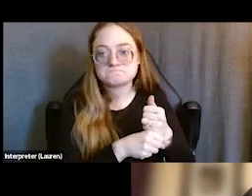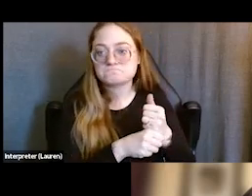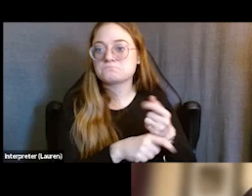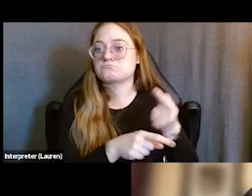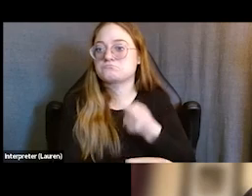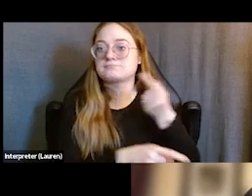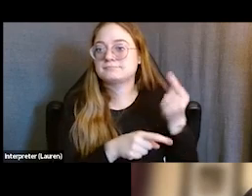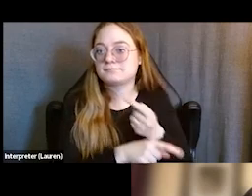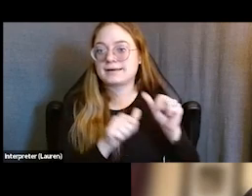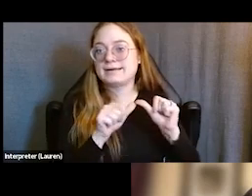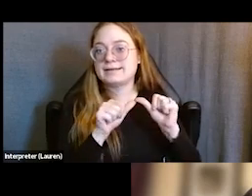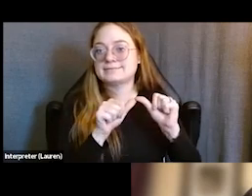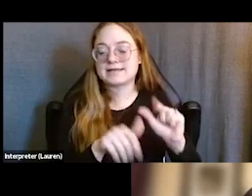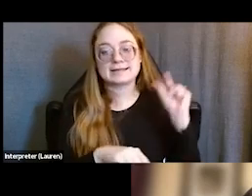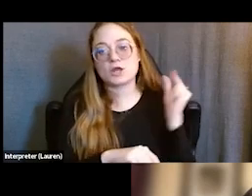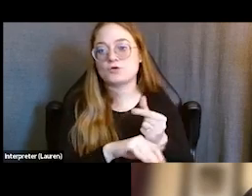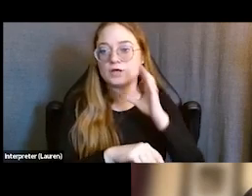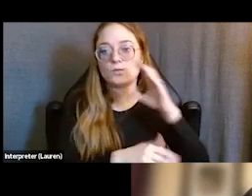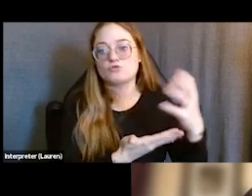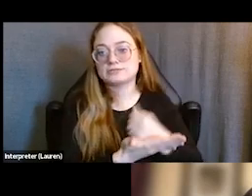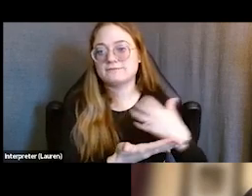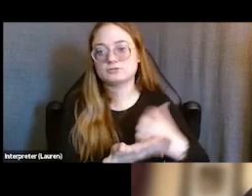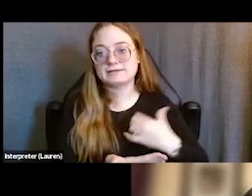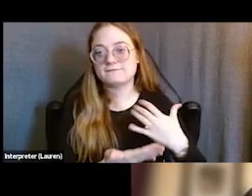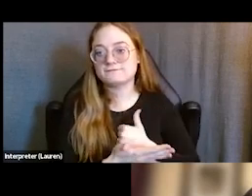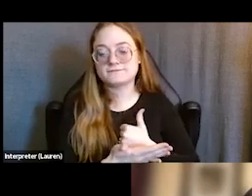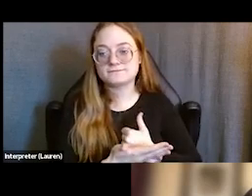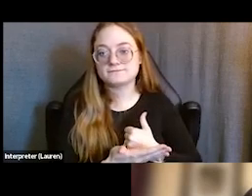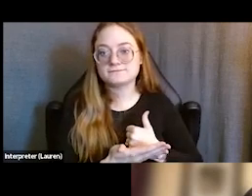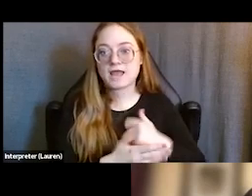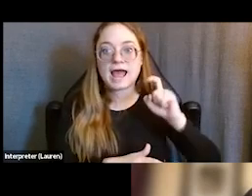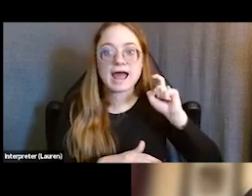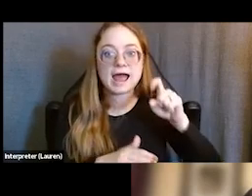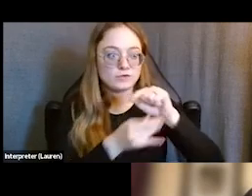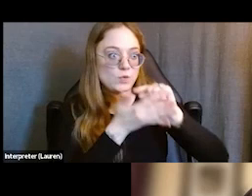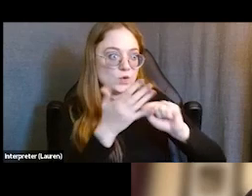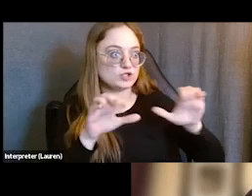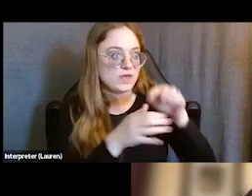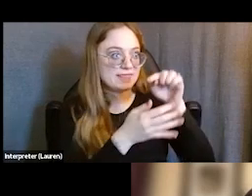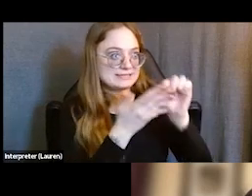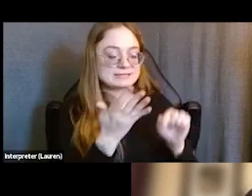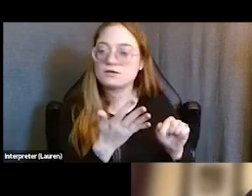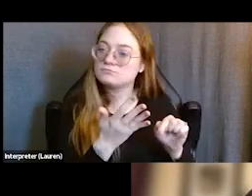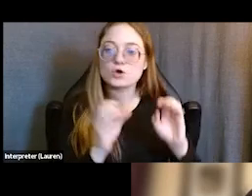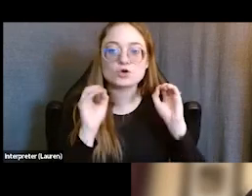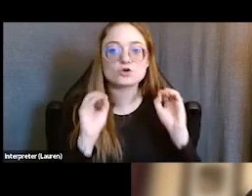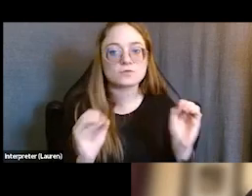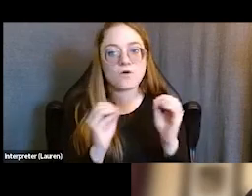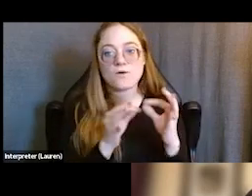that they are guaranteed to receive and it is no strings attached. This is innovative and also understandably we've seen skepticism